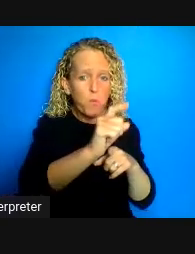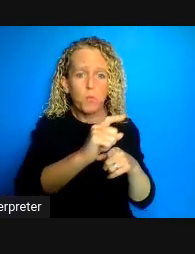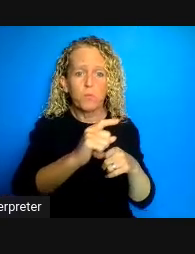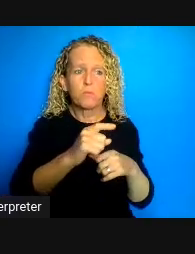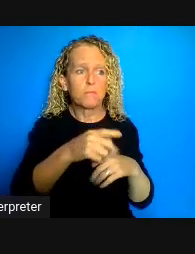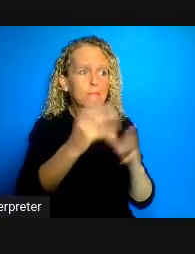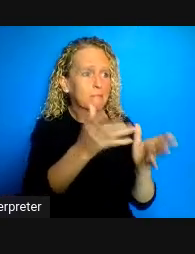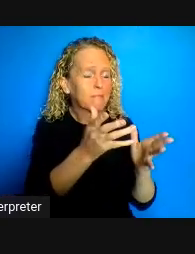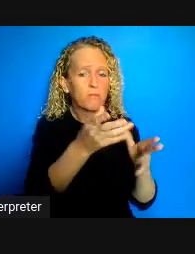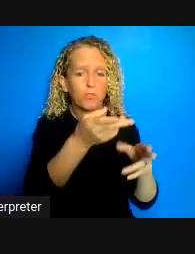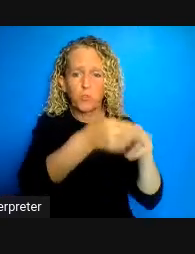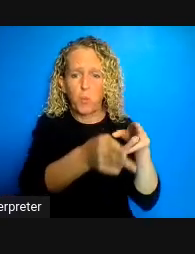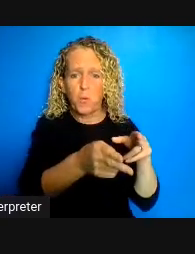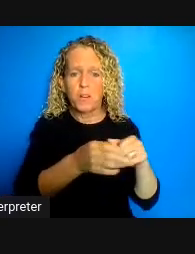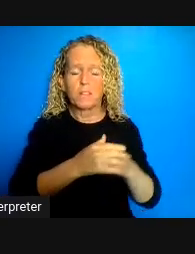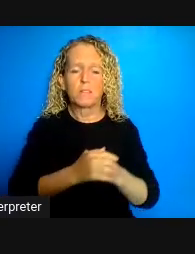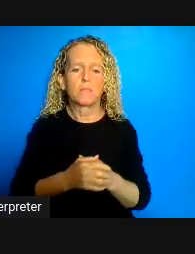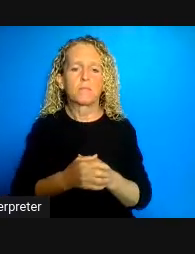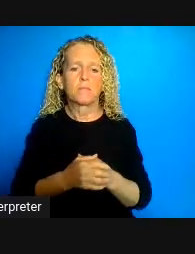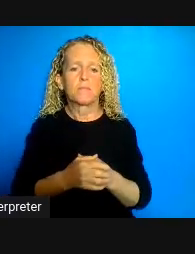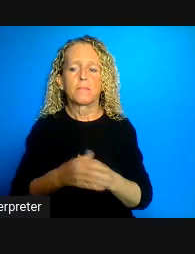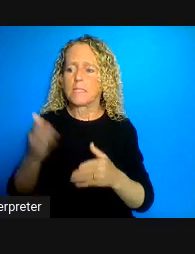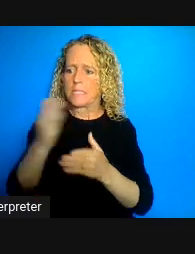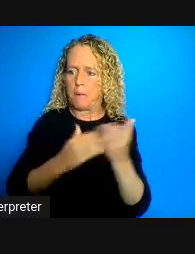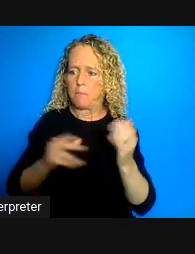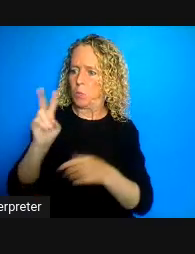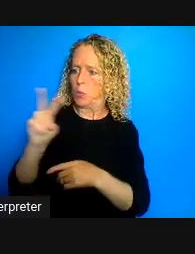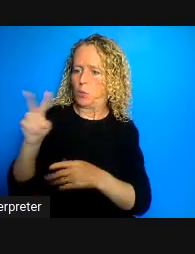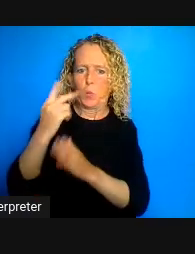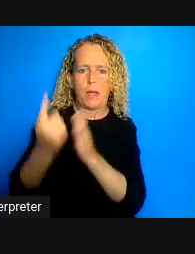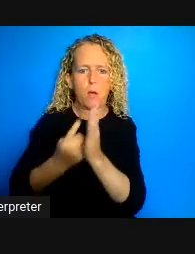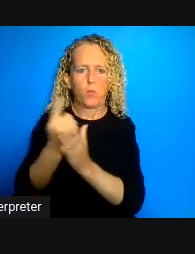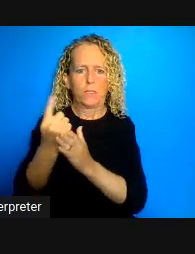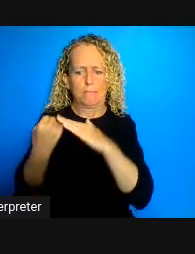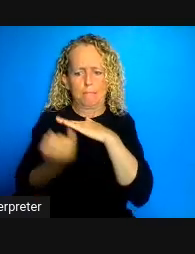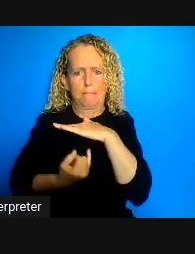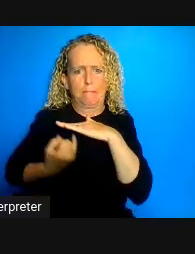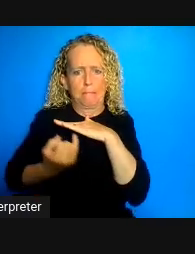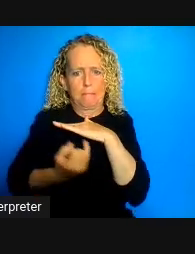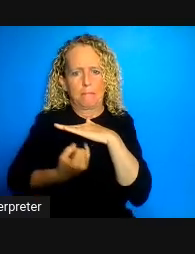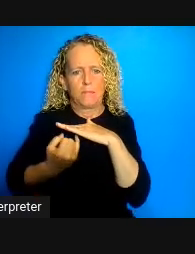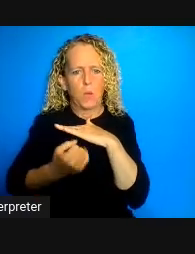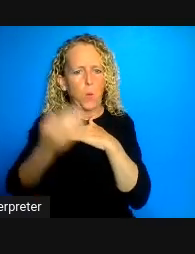this has spiked the mental health acute issues, we've seen an increase in the